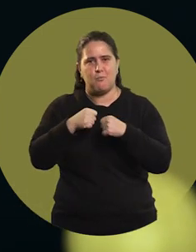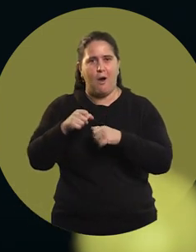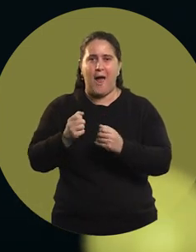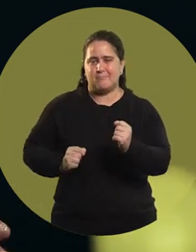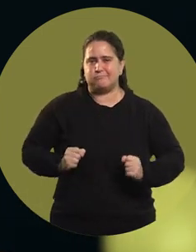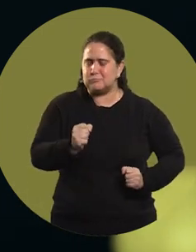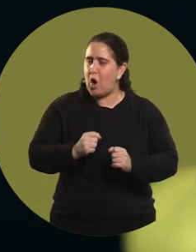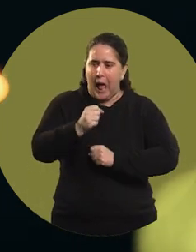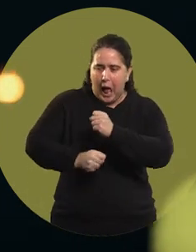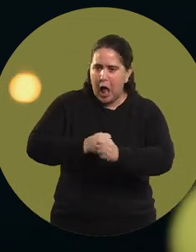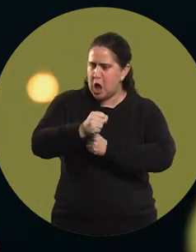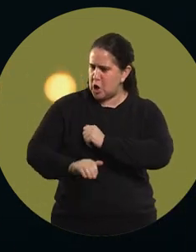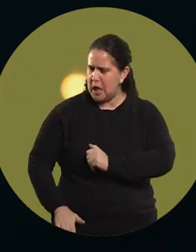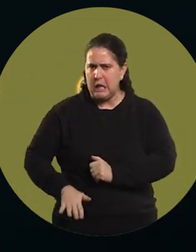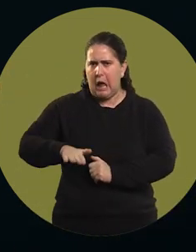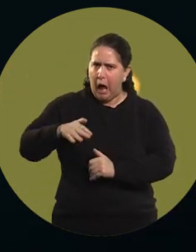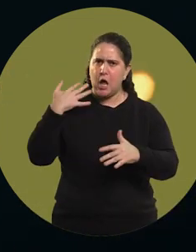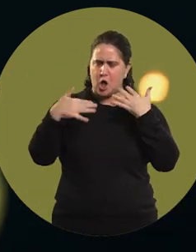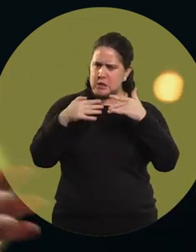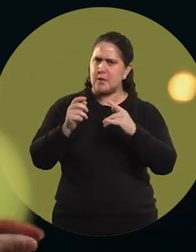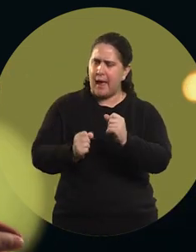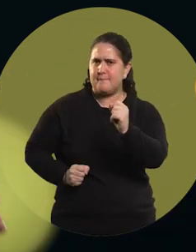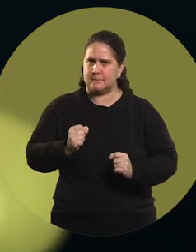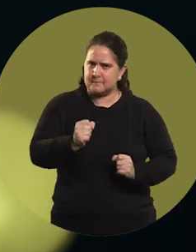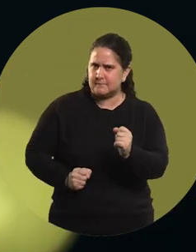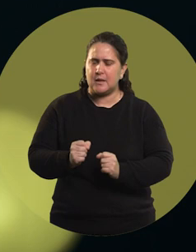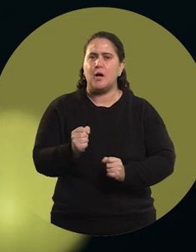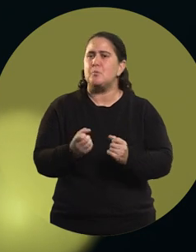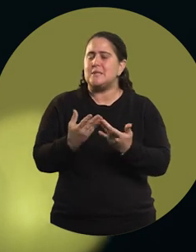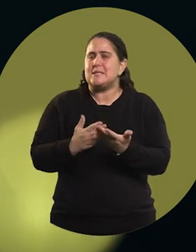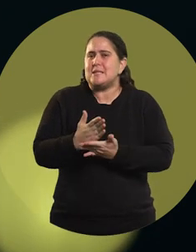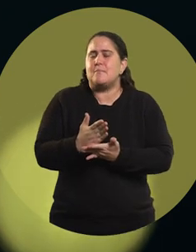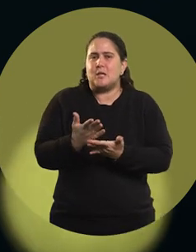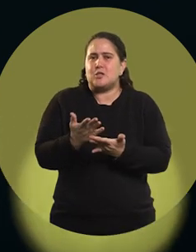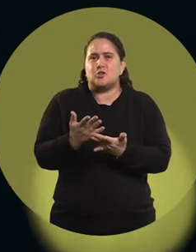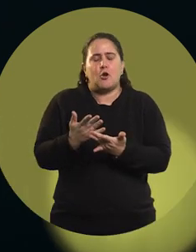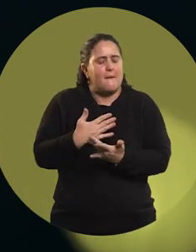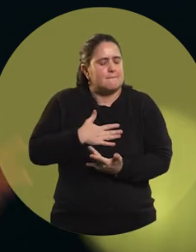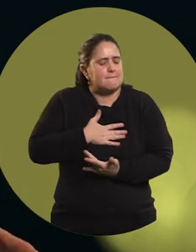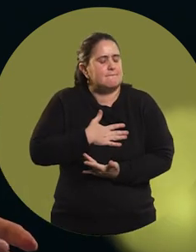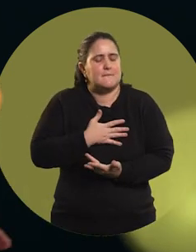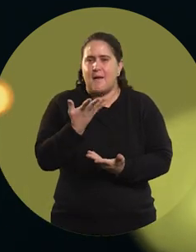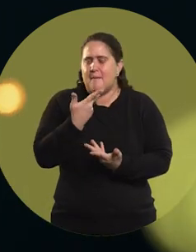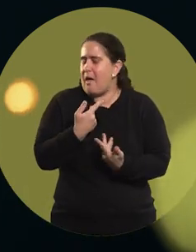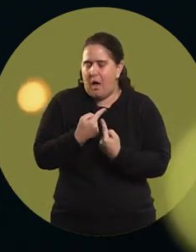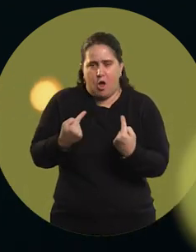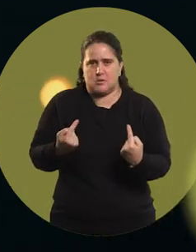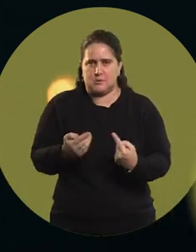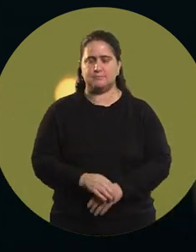and I dedicated many years of my childhood and adolescence to it, because I have always done everything with a lot of passion.